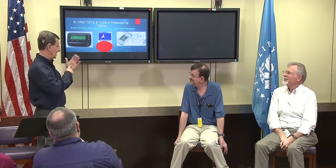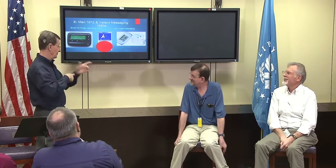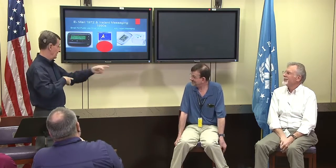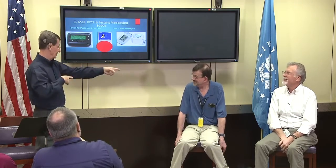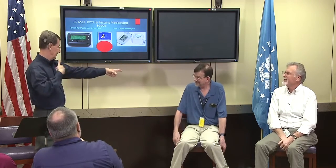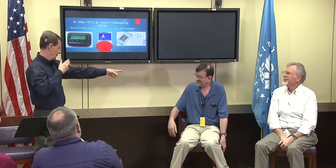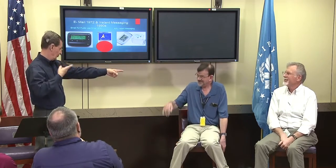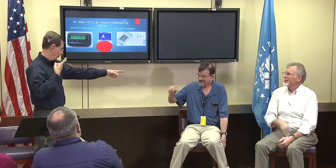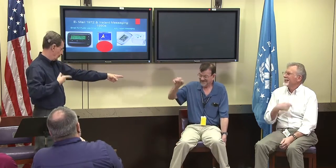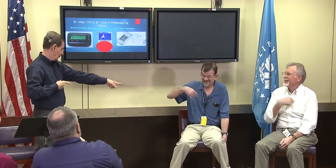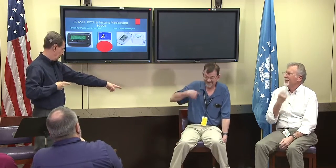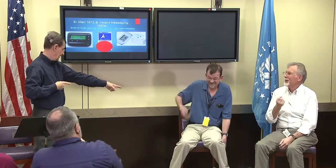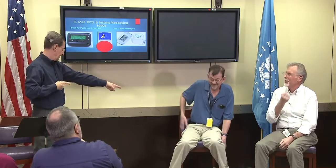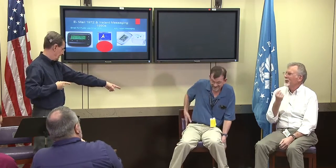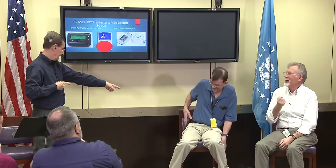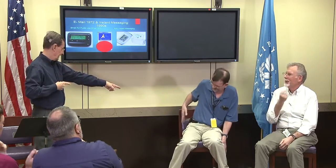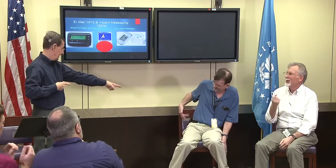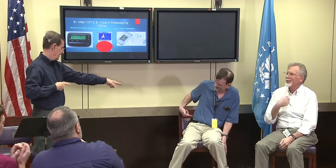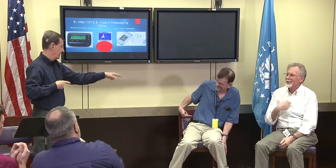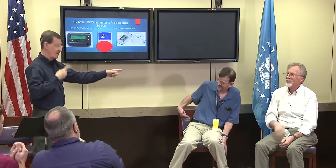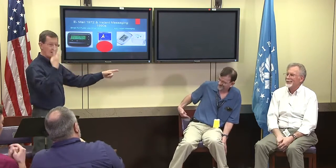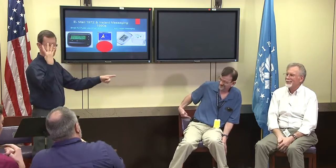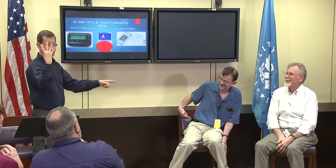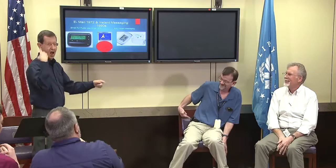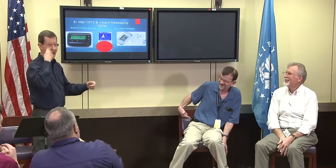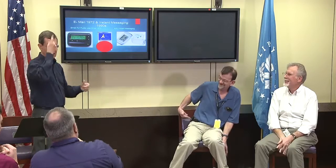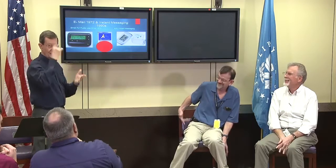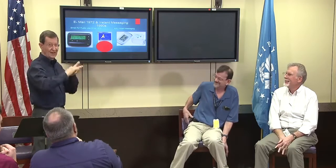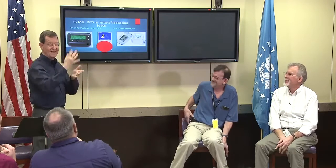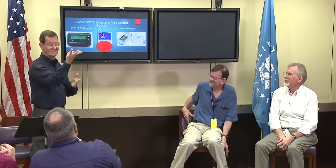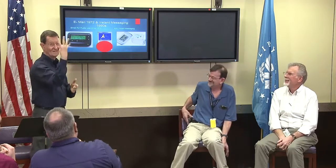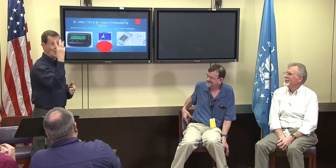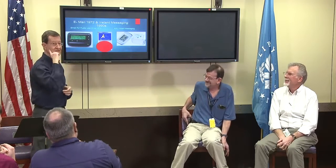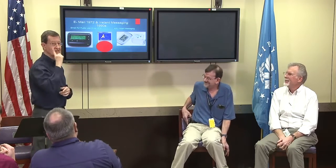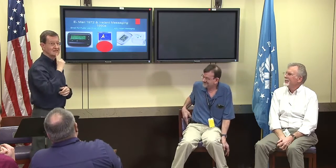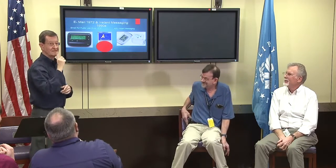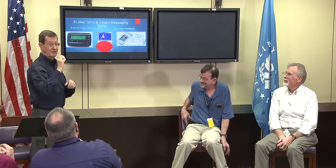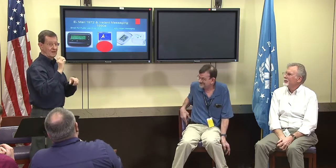Pagers, I think Gerald, you actually have one, right?